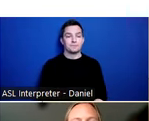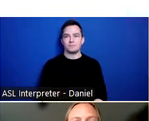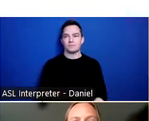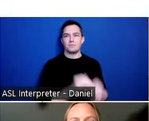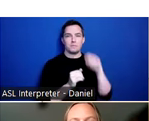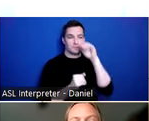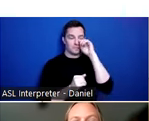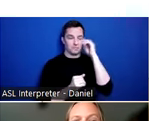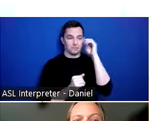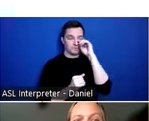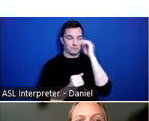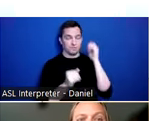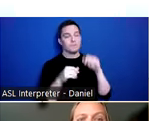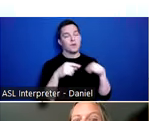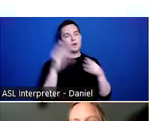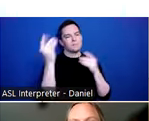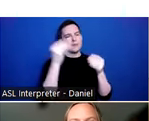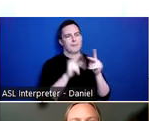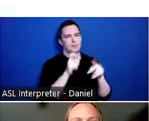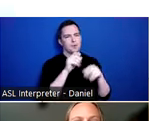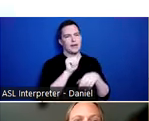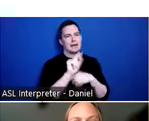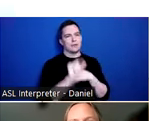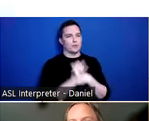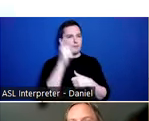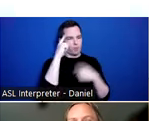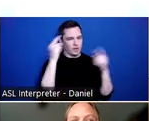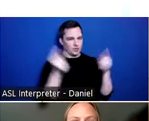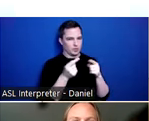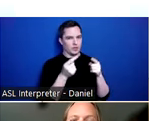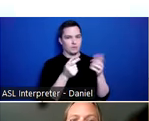So when we’re thinking about folks who are at risk for brain injury, engagement in daily life